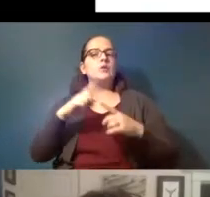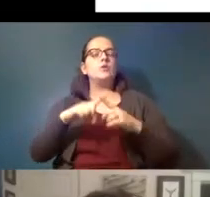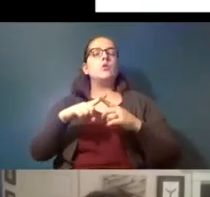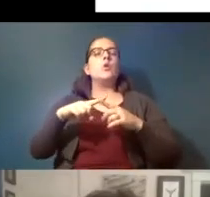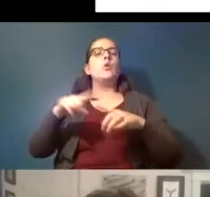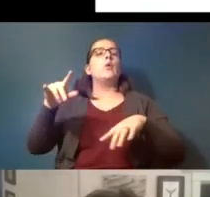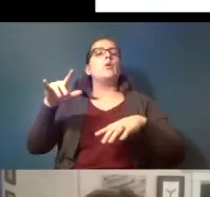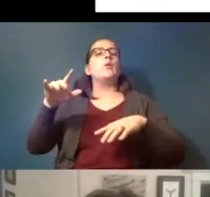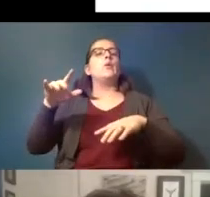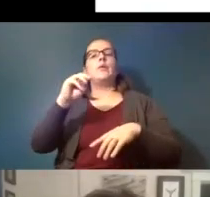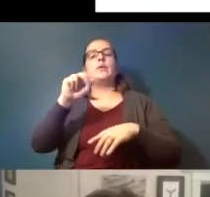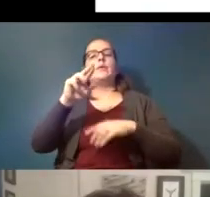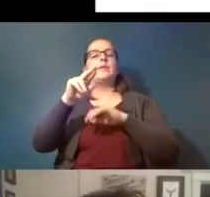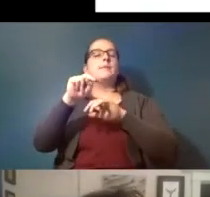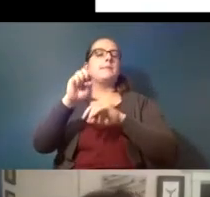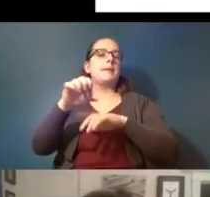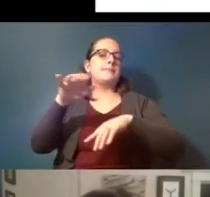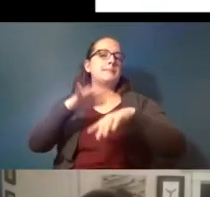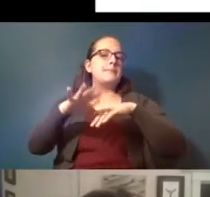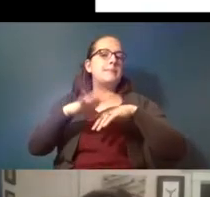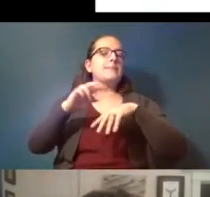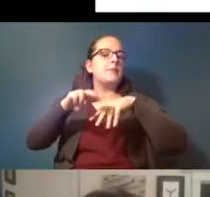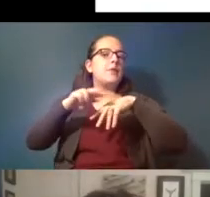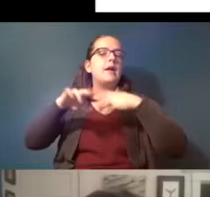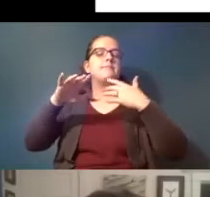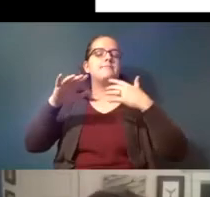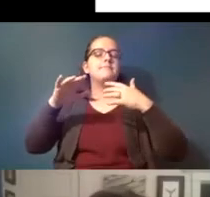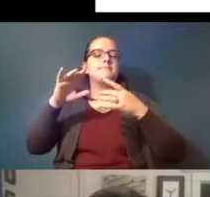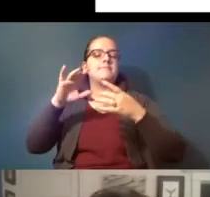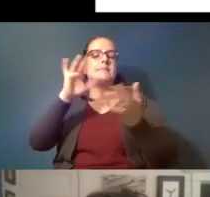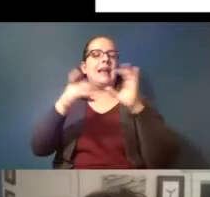in the state of california and that's something i'll be involved with in the coming year